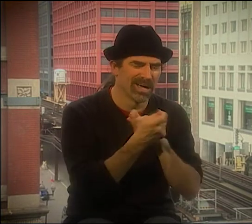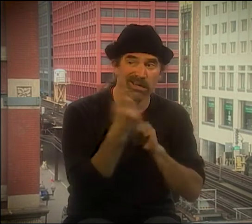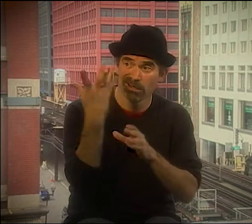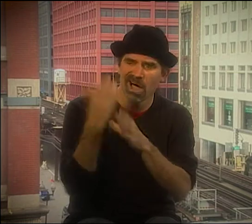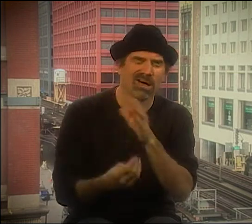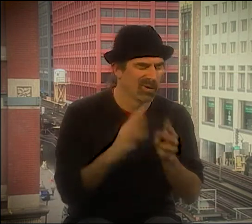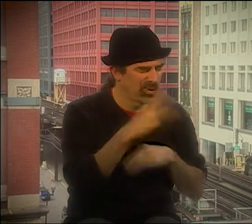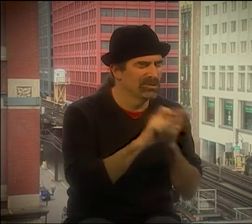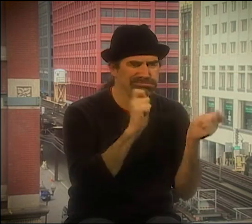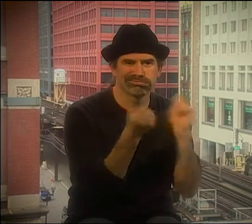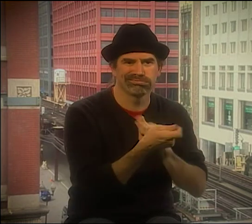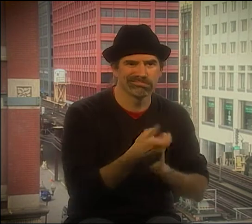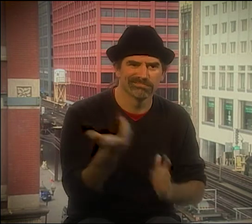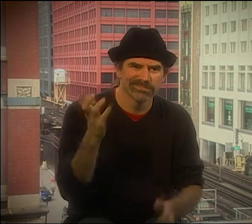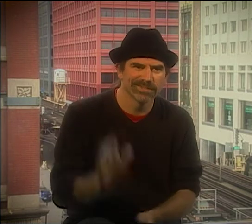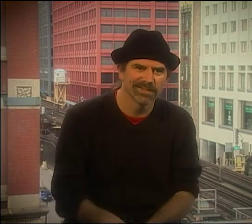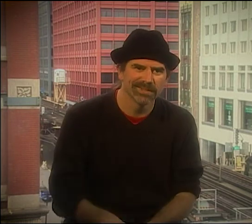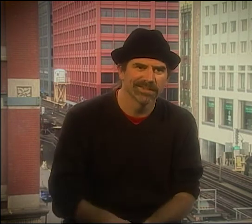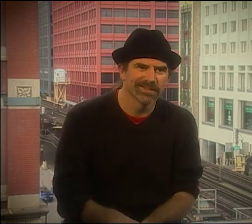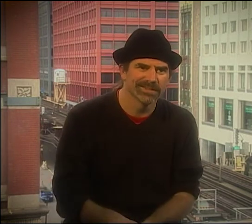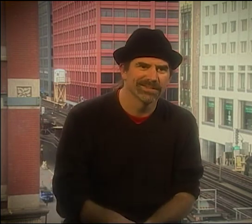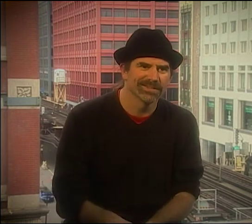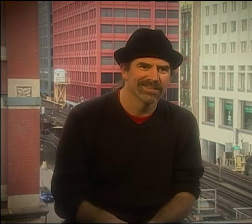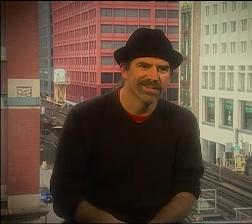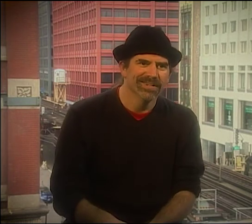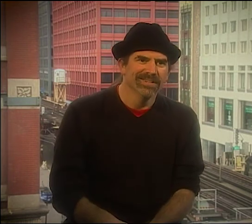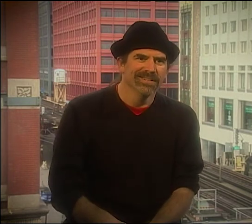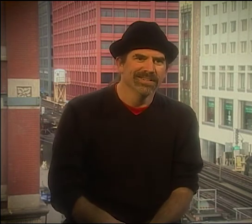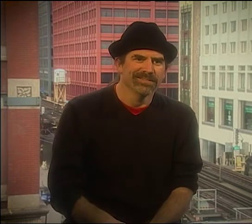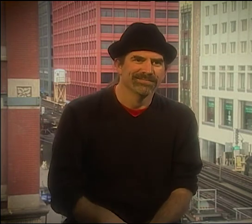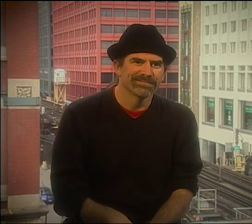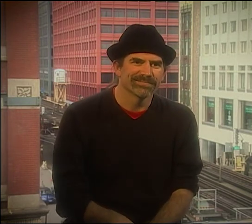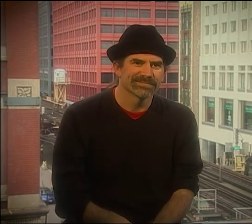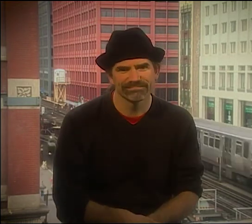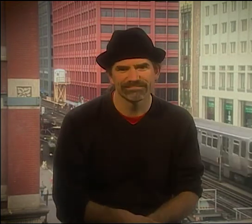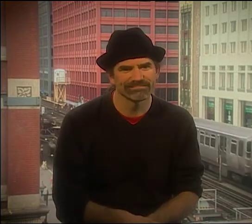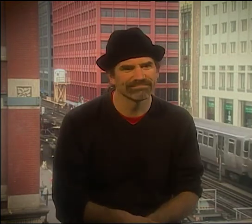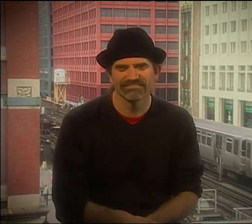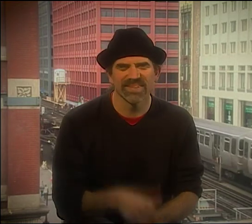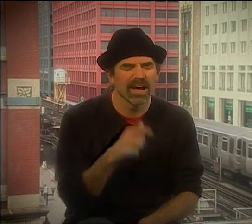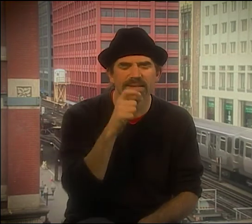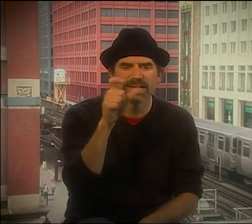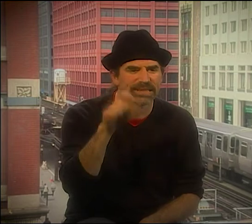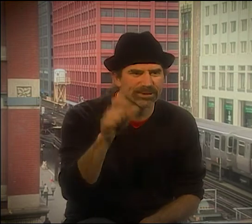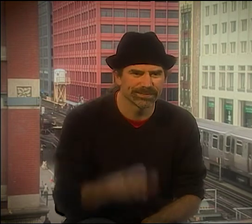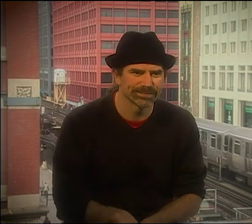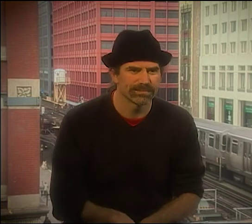WE DID ALL THESE DIFFERENT TECHNIQUES WE NEVER THOUGHT OF BEFORE. I MEAN, BLESS HIM. THE WORLD HAS CHANGED NOW HE'S GONE.